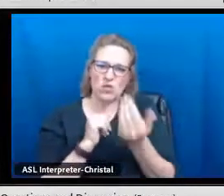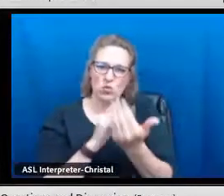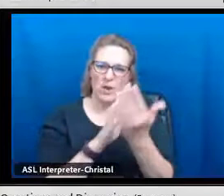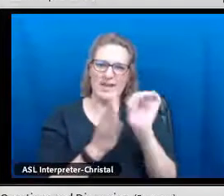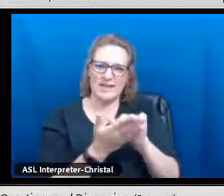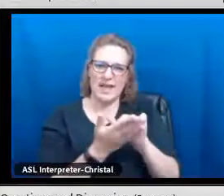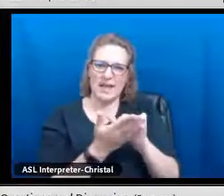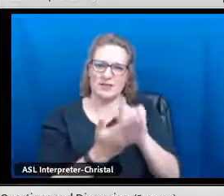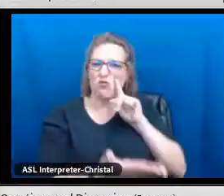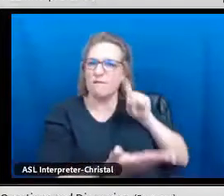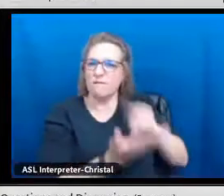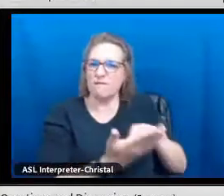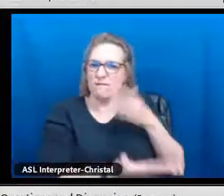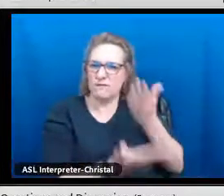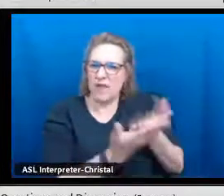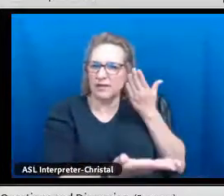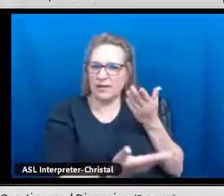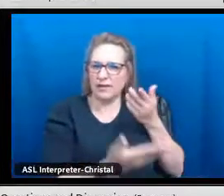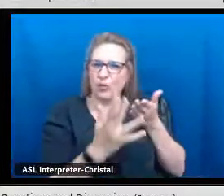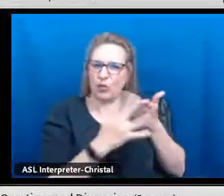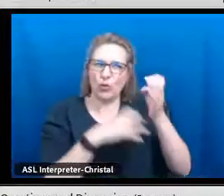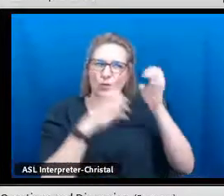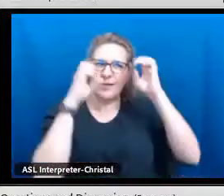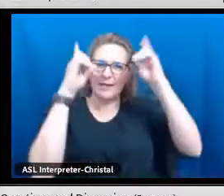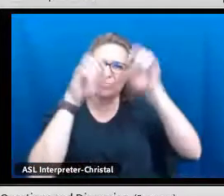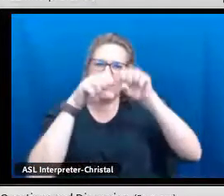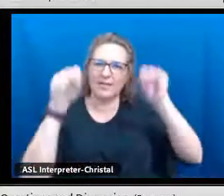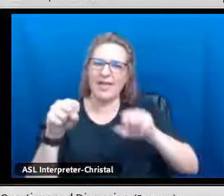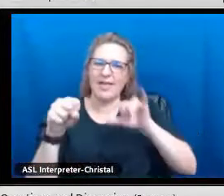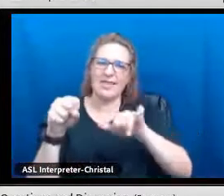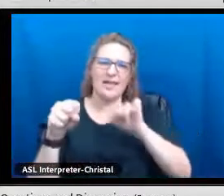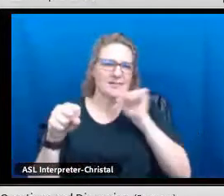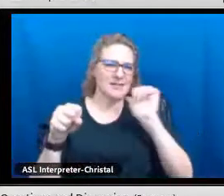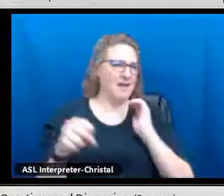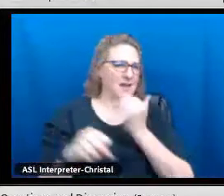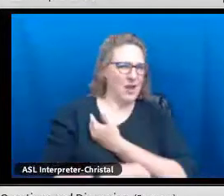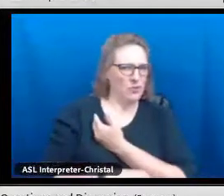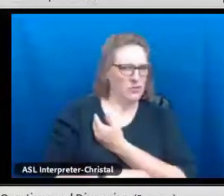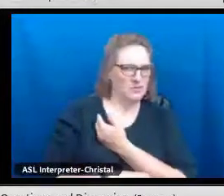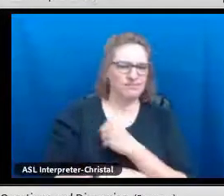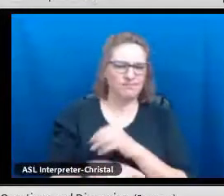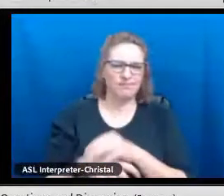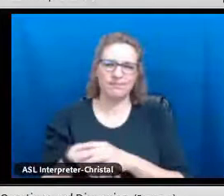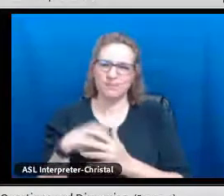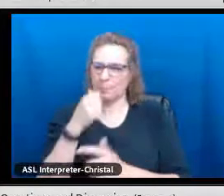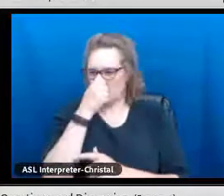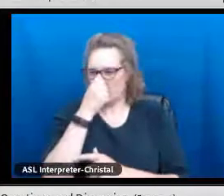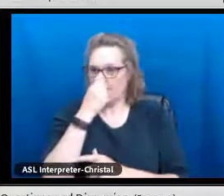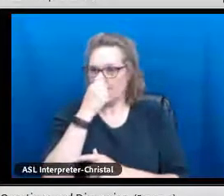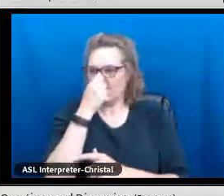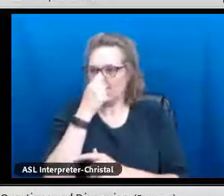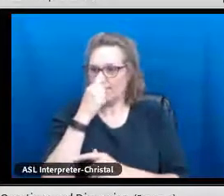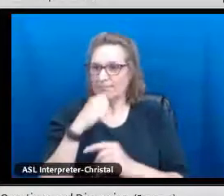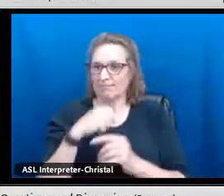Arts, and that seal being one of the few ways that it's validated by that education system